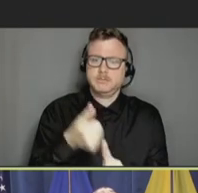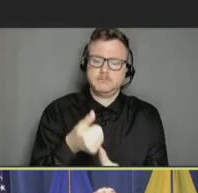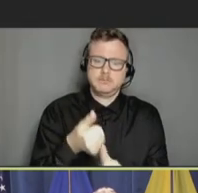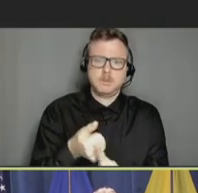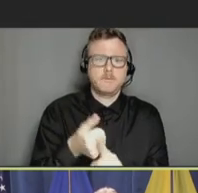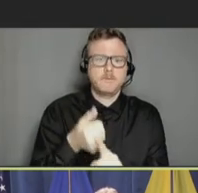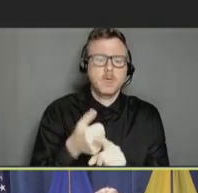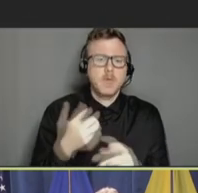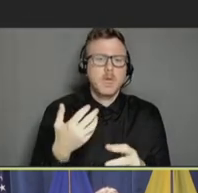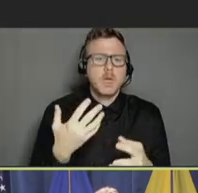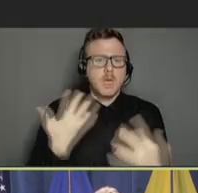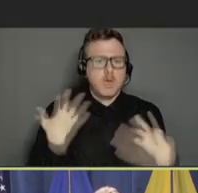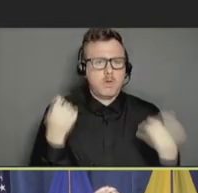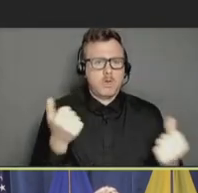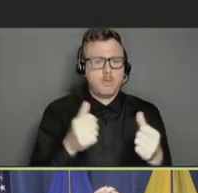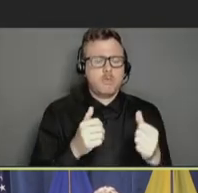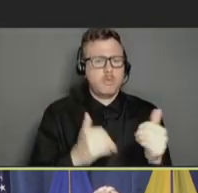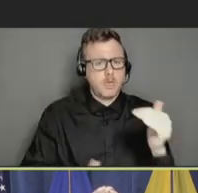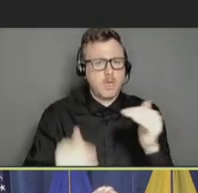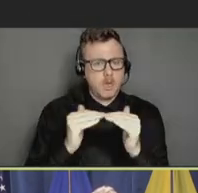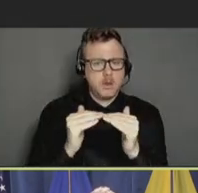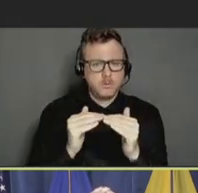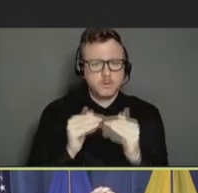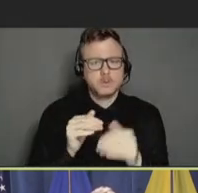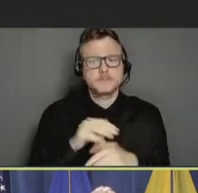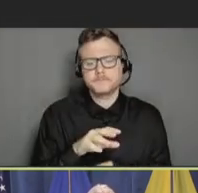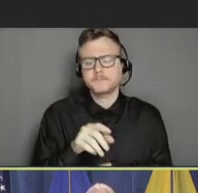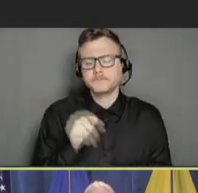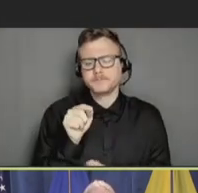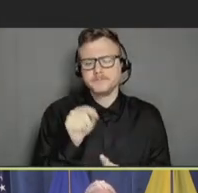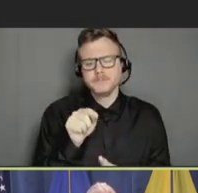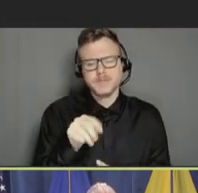equity in immunization in the vaccination system not only improves everyone's health,